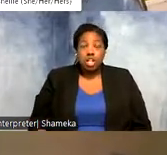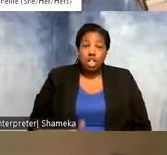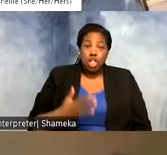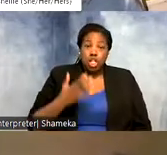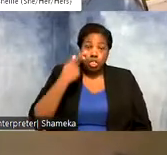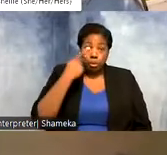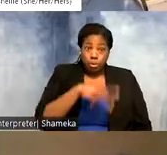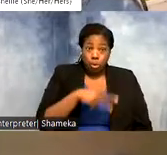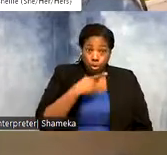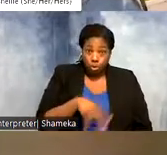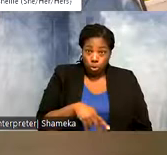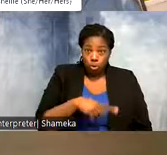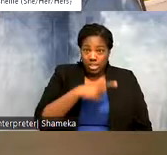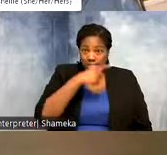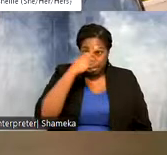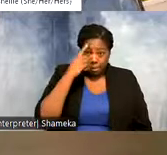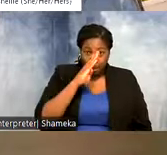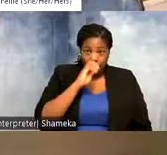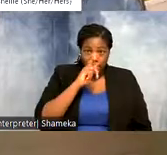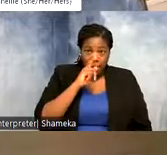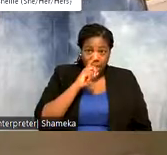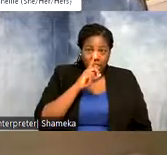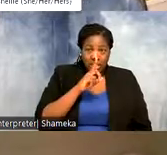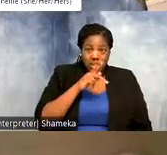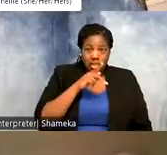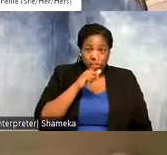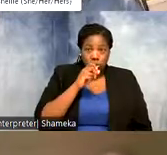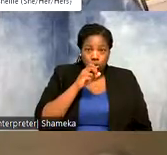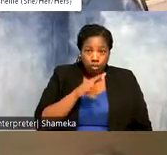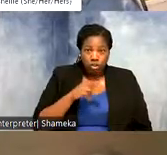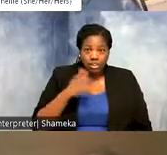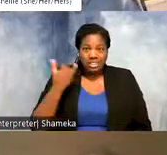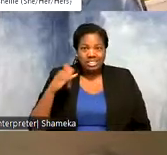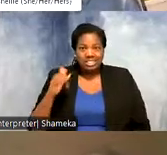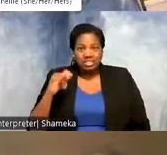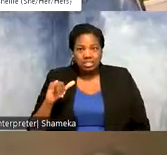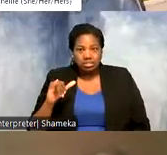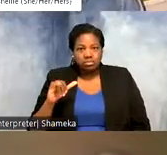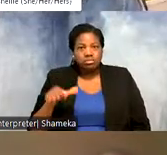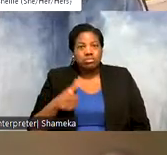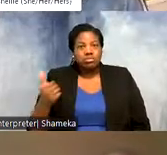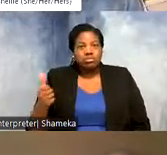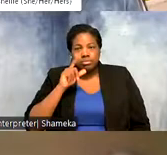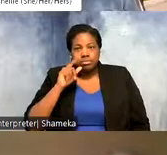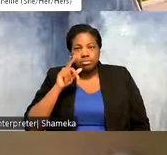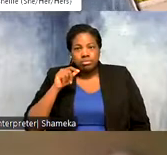the black belly plover and if you see any yellow dots that is going to be the pectoral sandpiper.